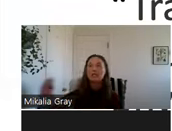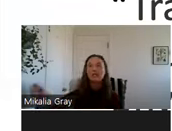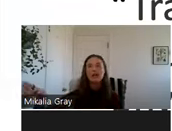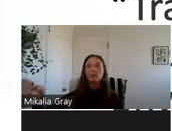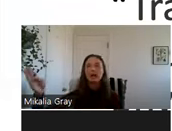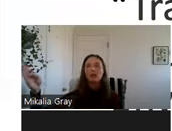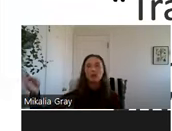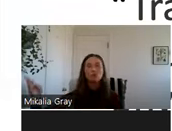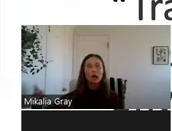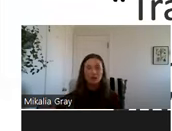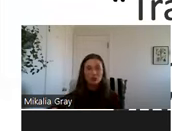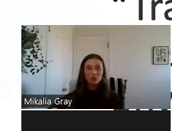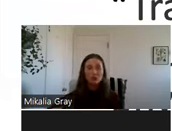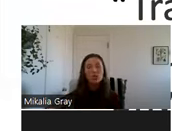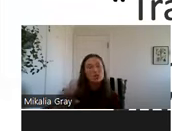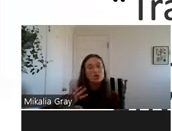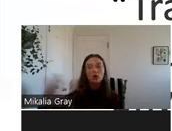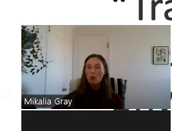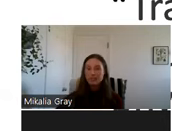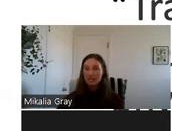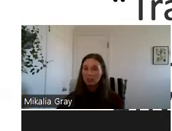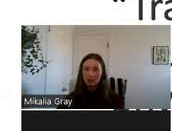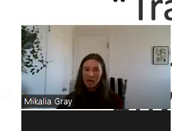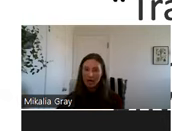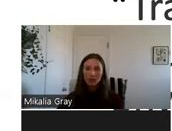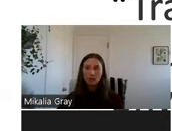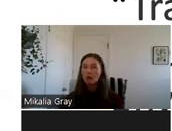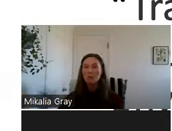they’re actually behind two locked doors. They’re always keeping an eye on who comes